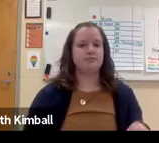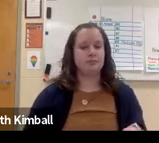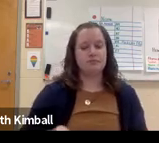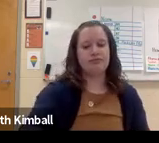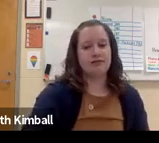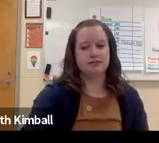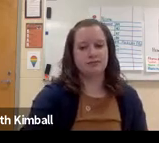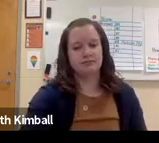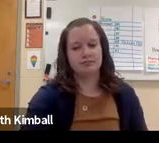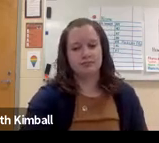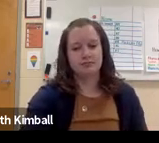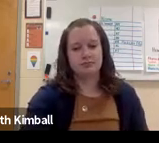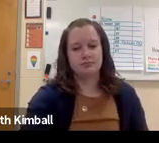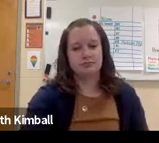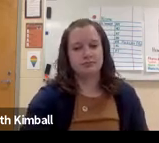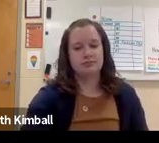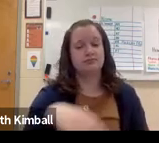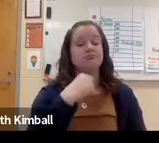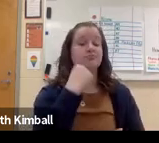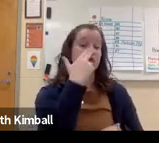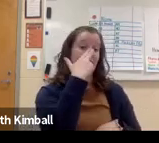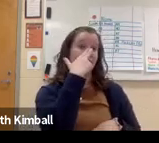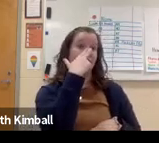that that's their perspective. That's their experience in the public school.